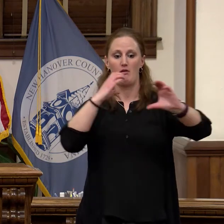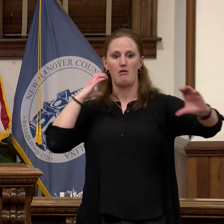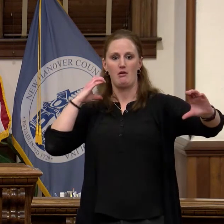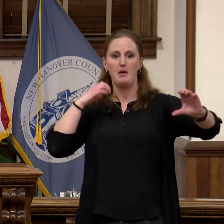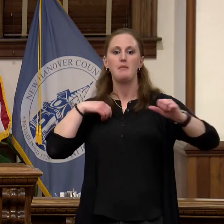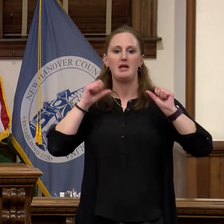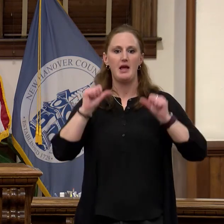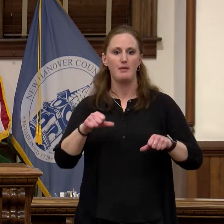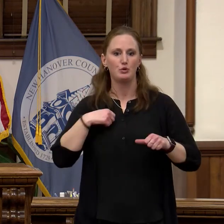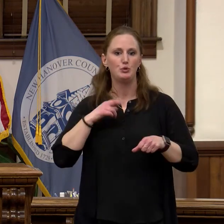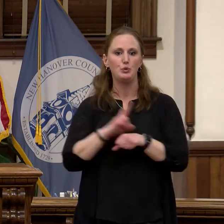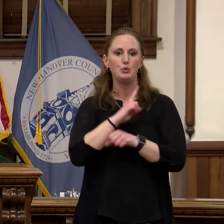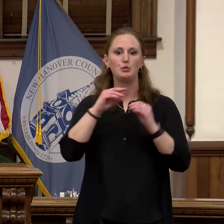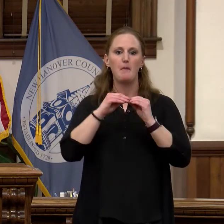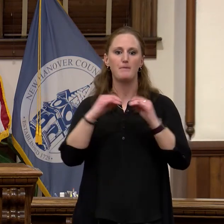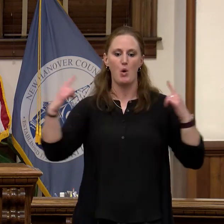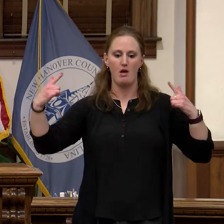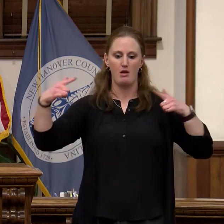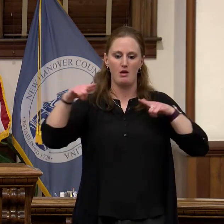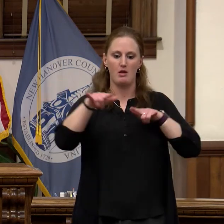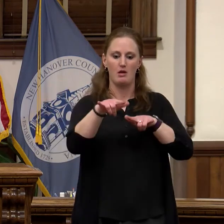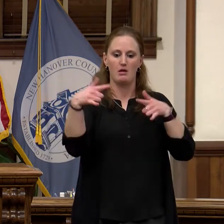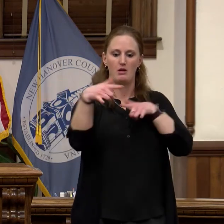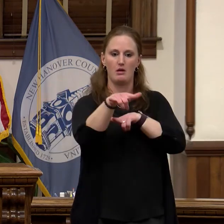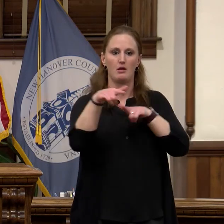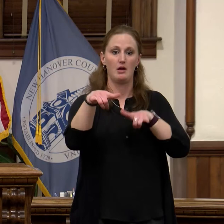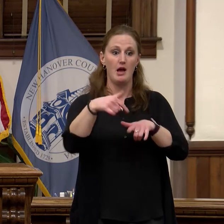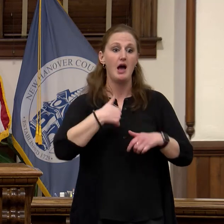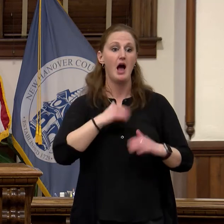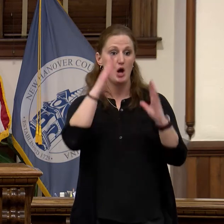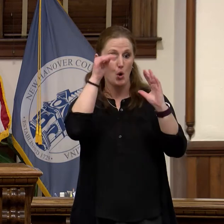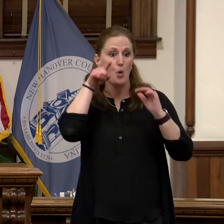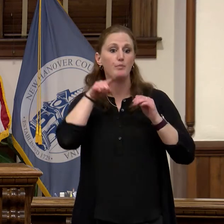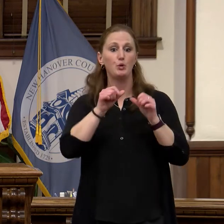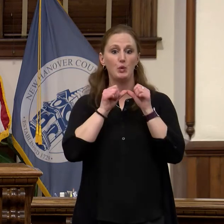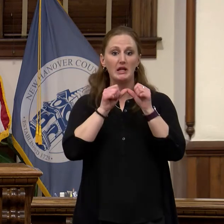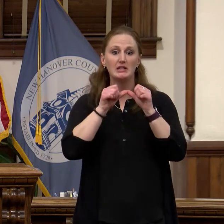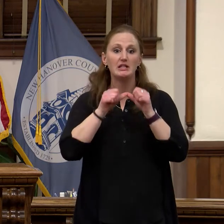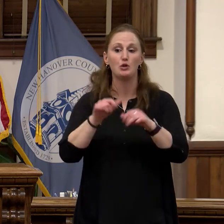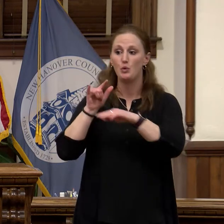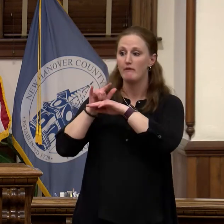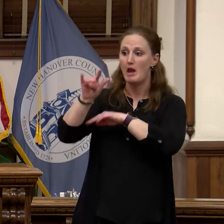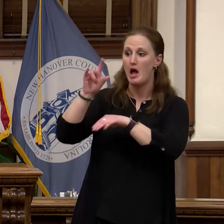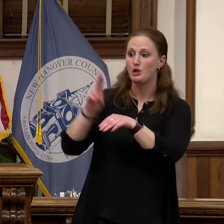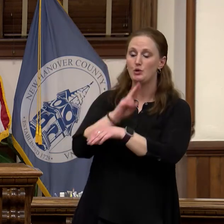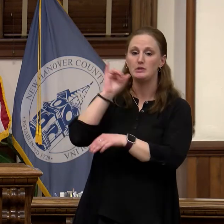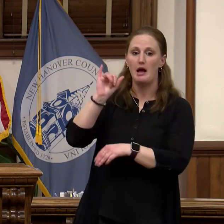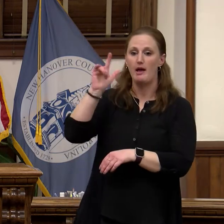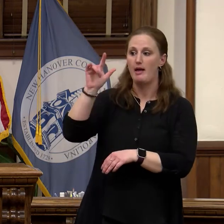hope everyone here will continue to fly ILM and help break new records in 2020.